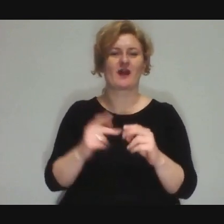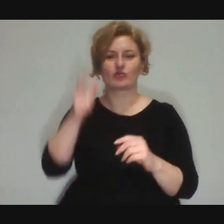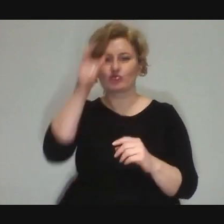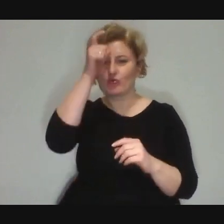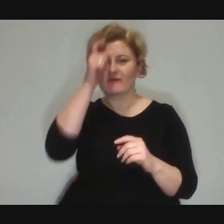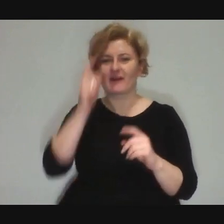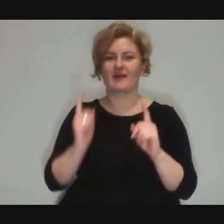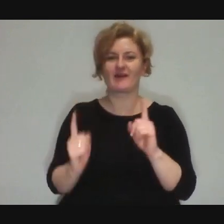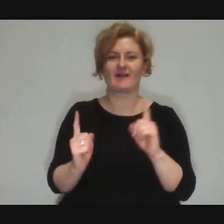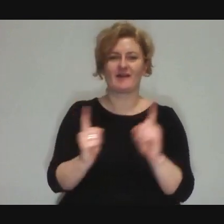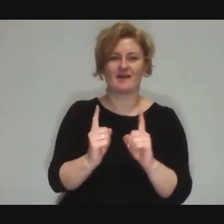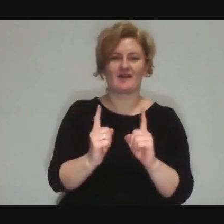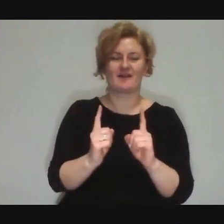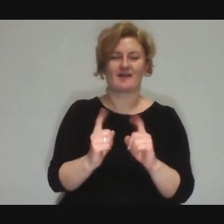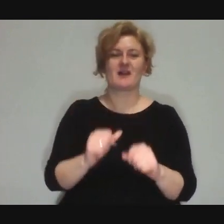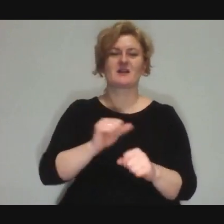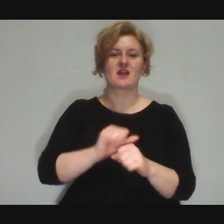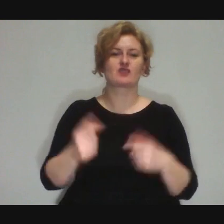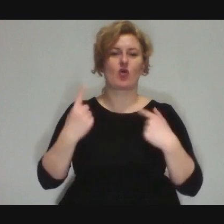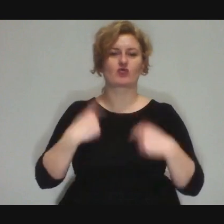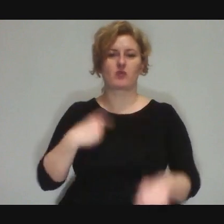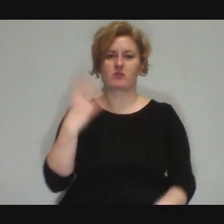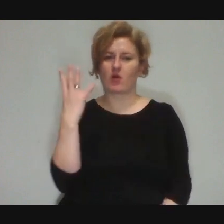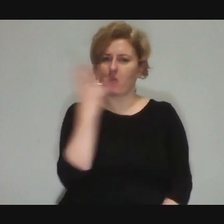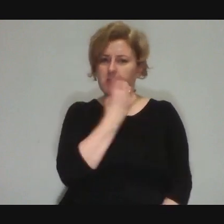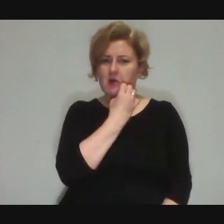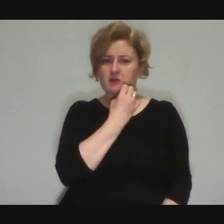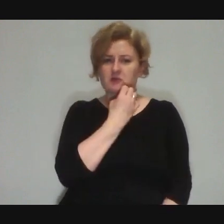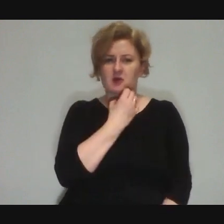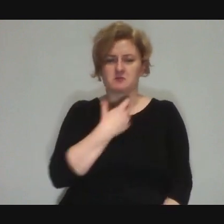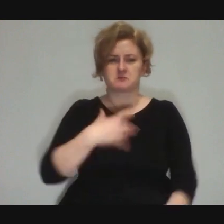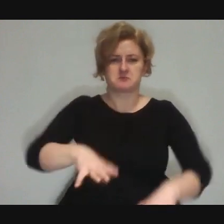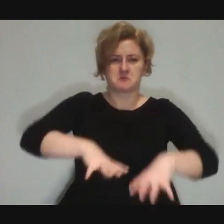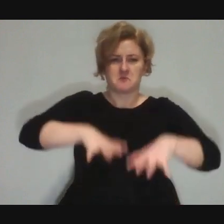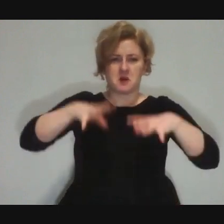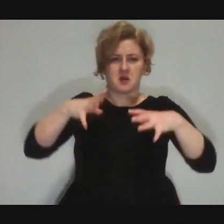of course there are people who are really offended, offended that someone did something...